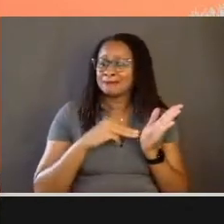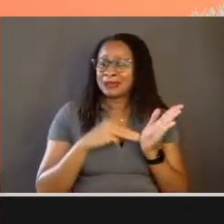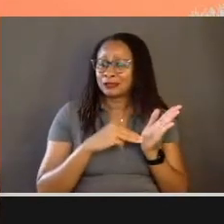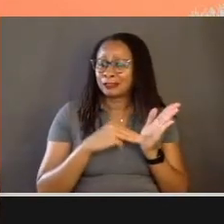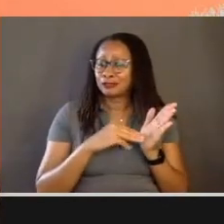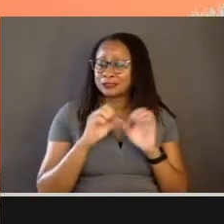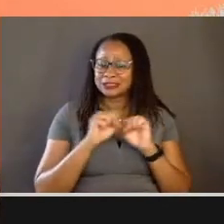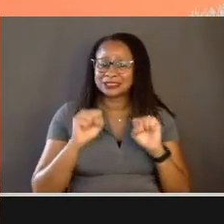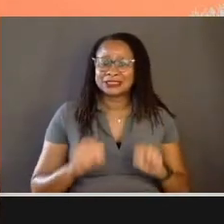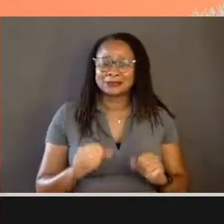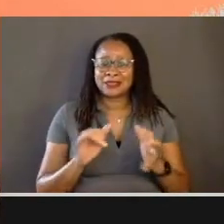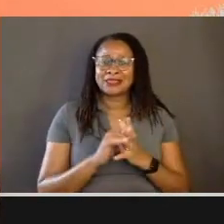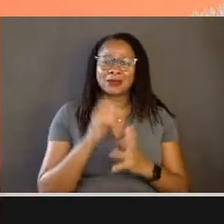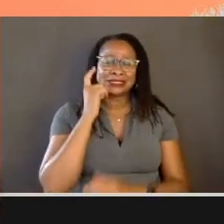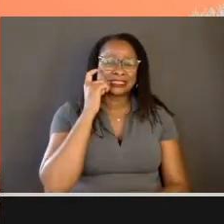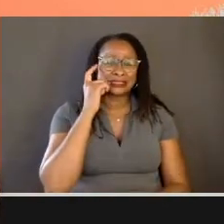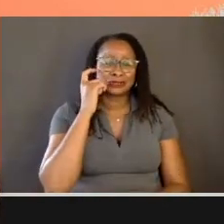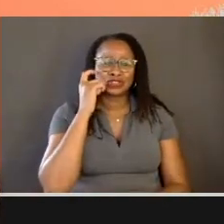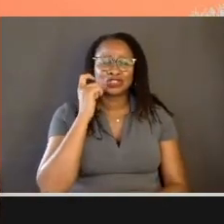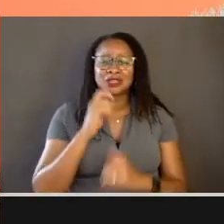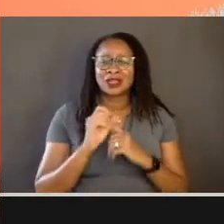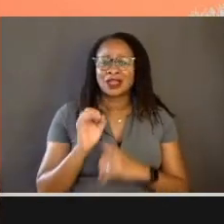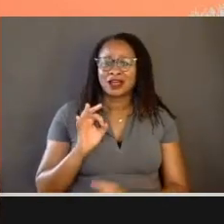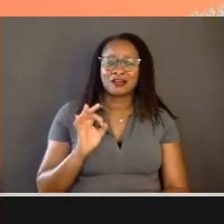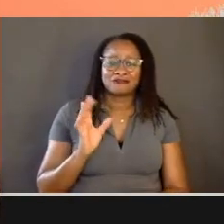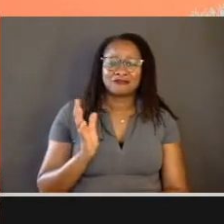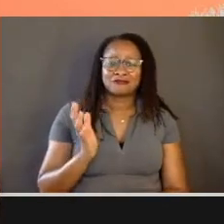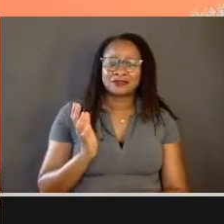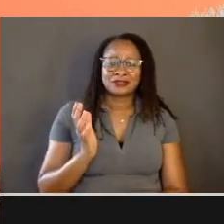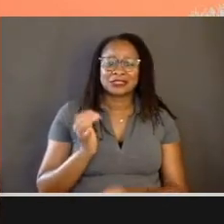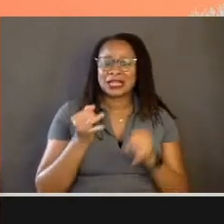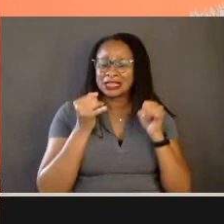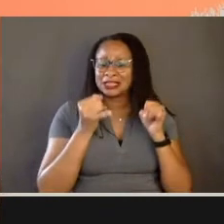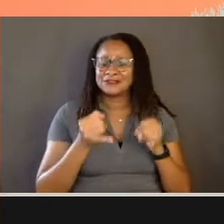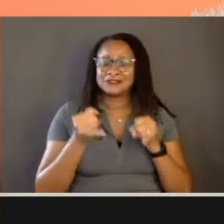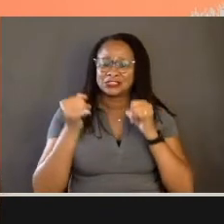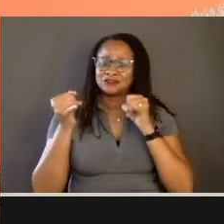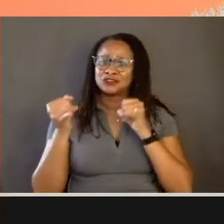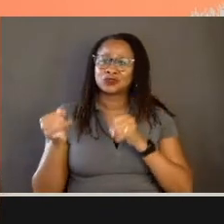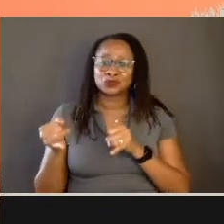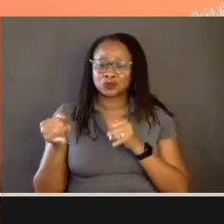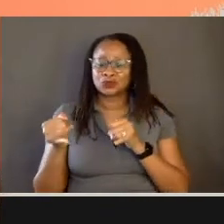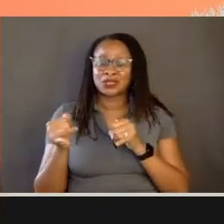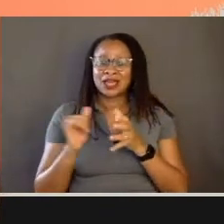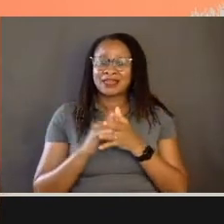that was suspicious of the individuals that pretended to serve.